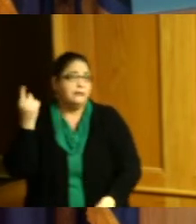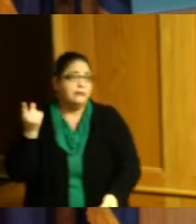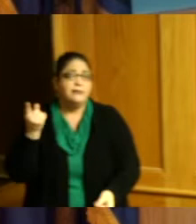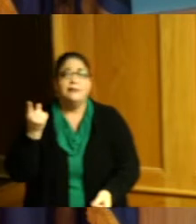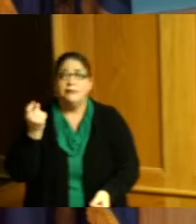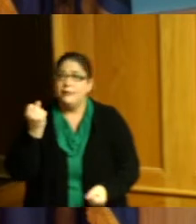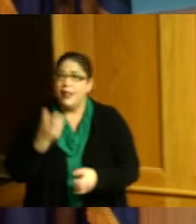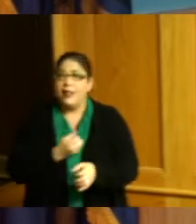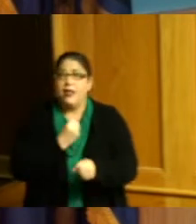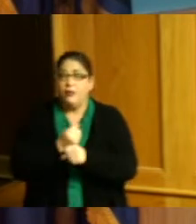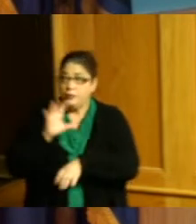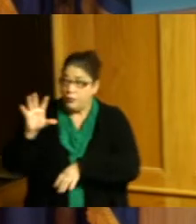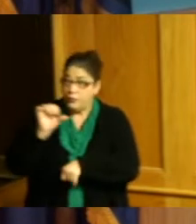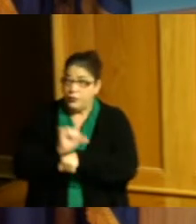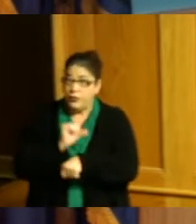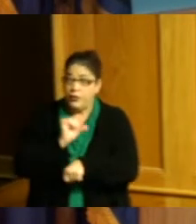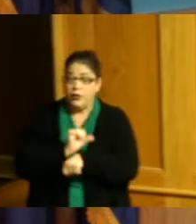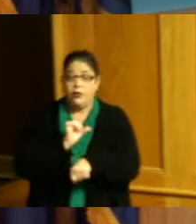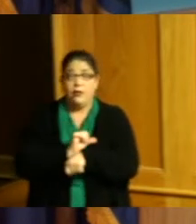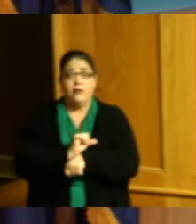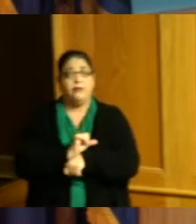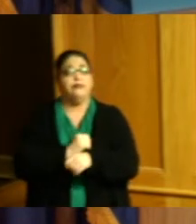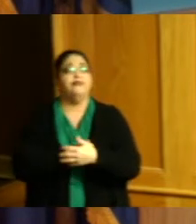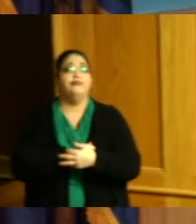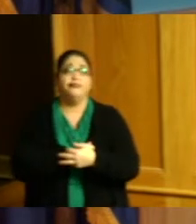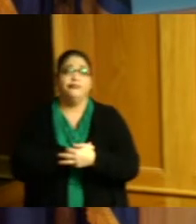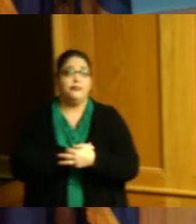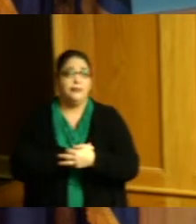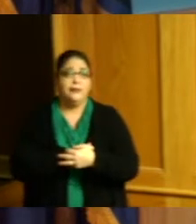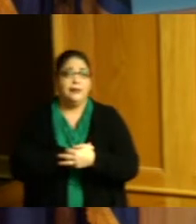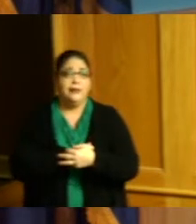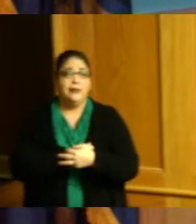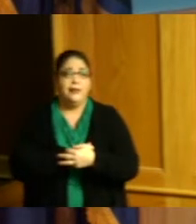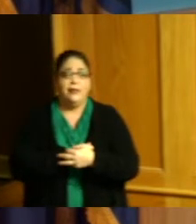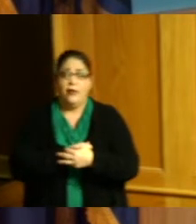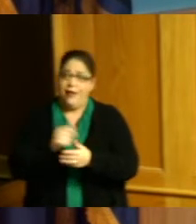the work that you do I understand you developed a skill set that was very important to us to